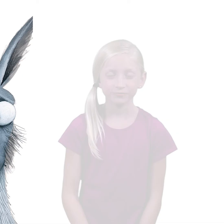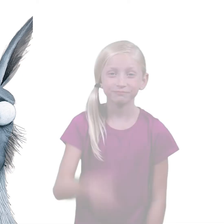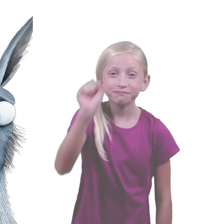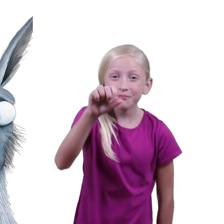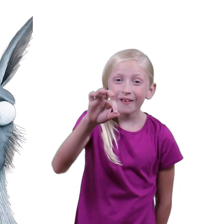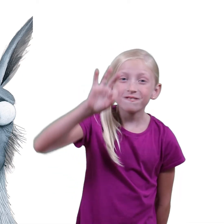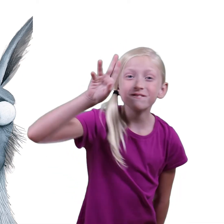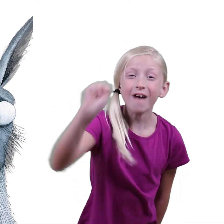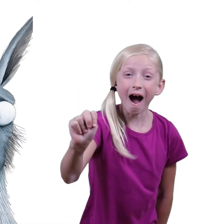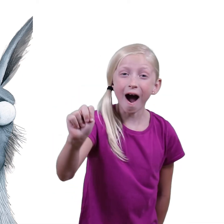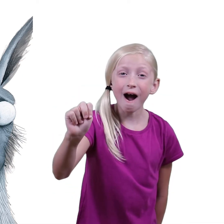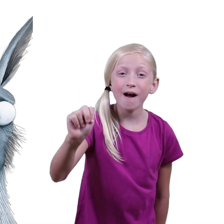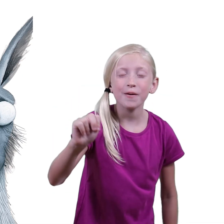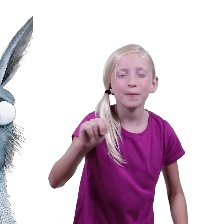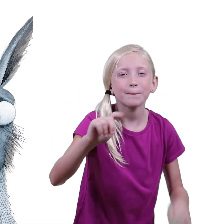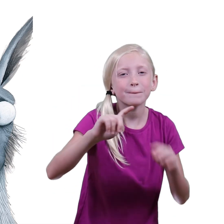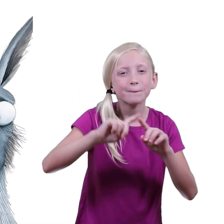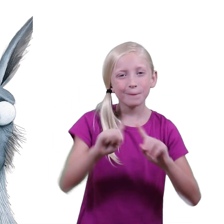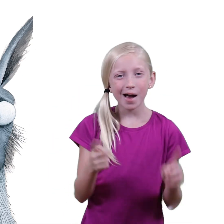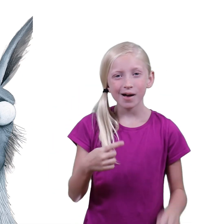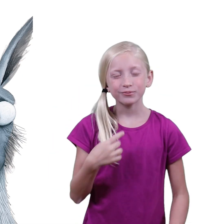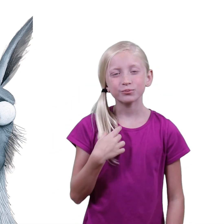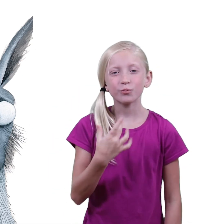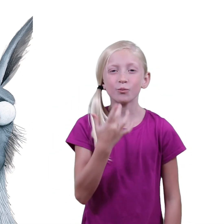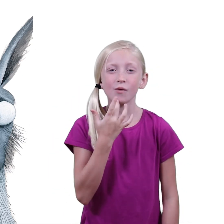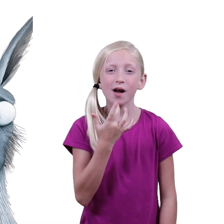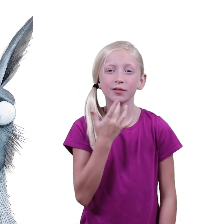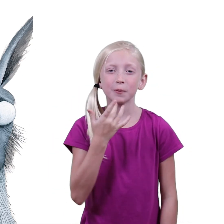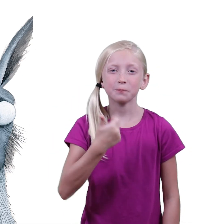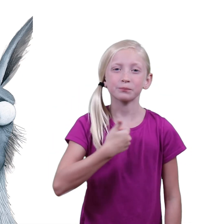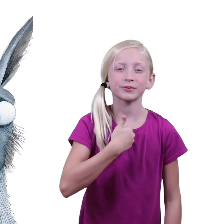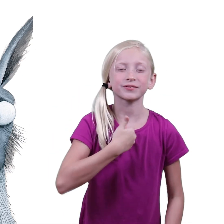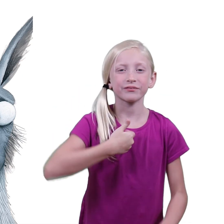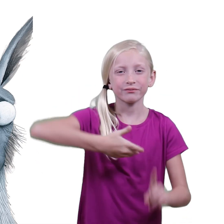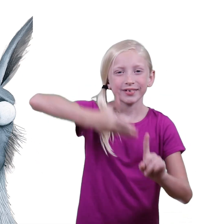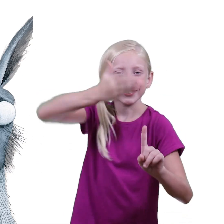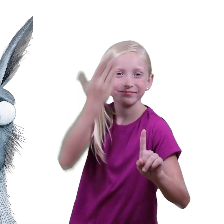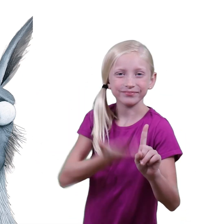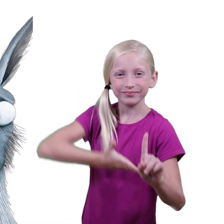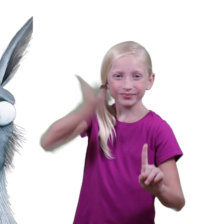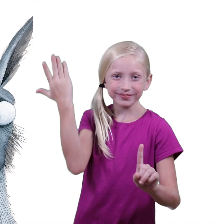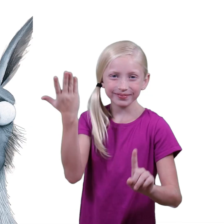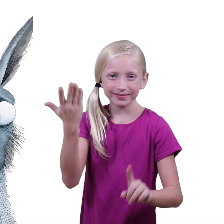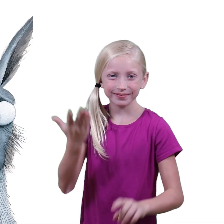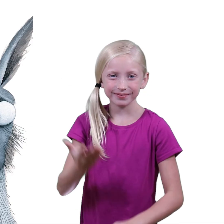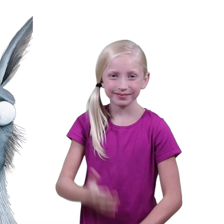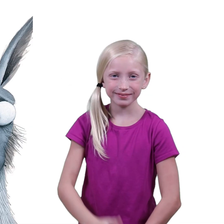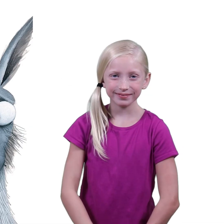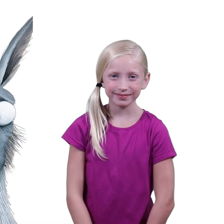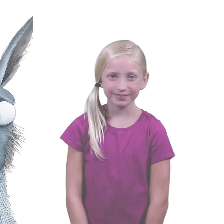she simply said, “Oh, it was fun… …but I’d rather just be me.”